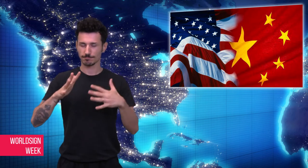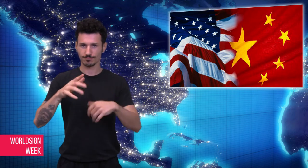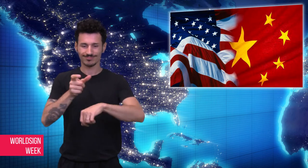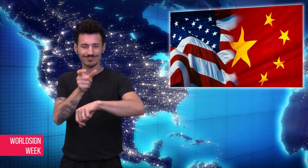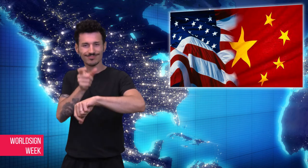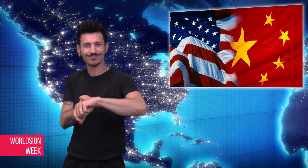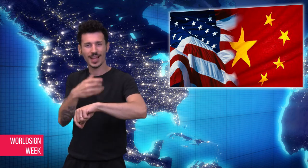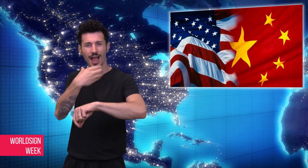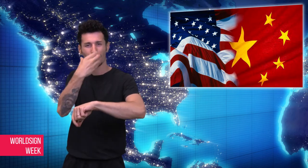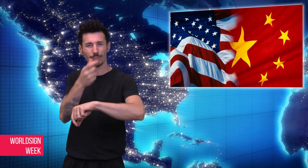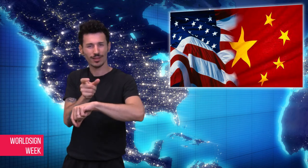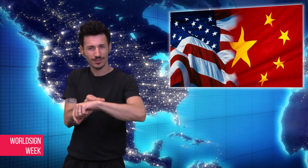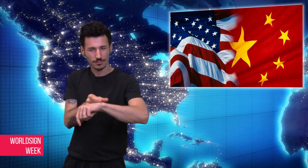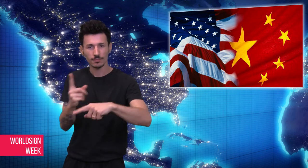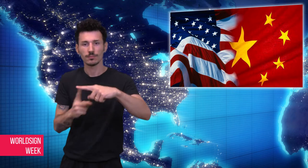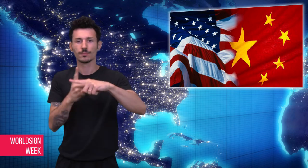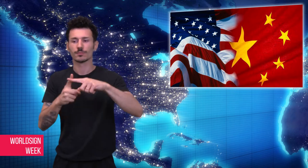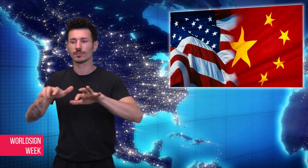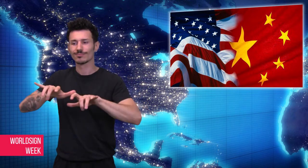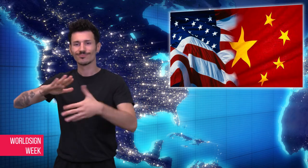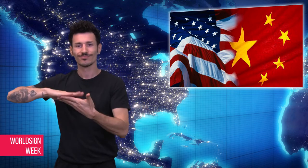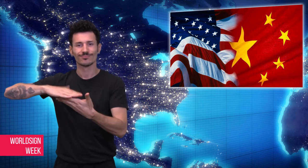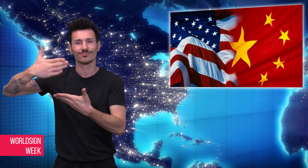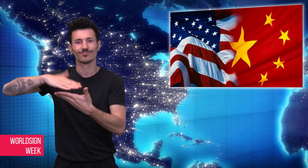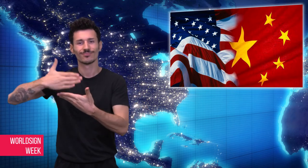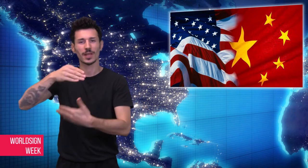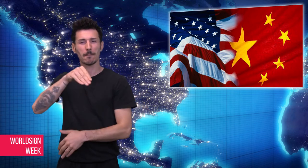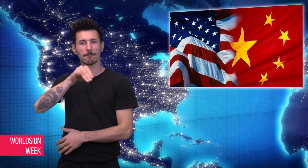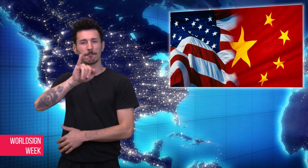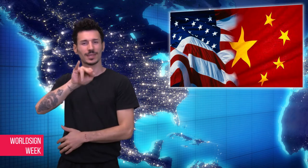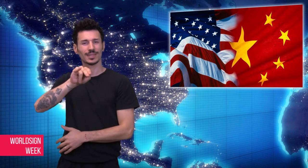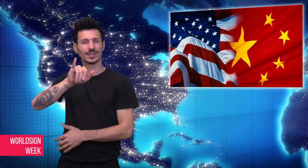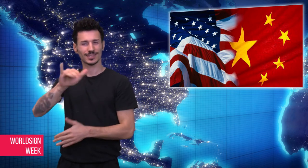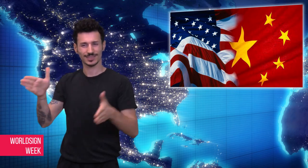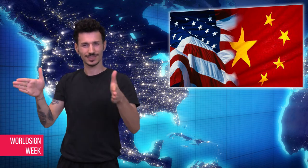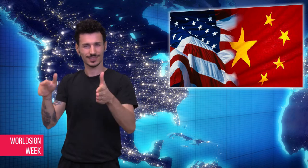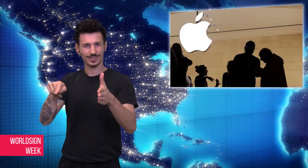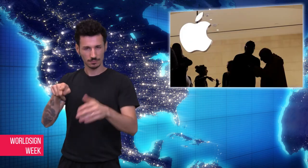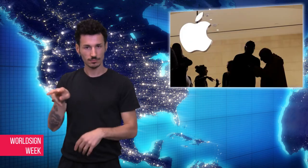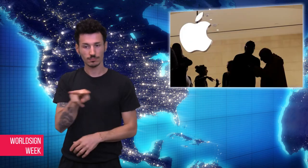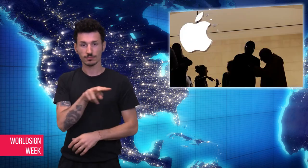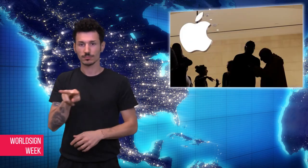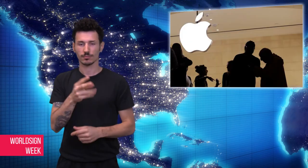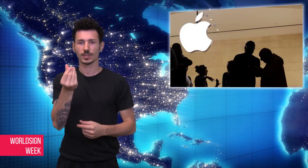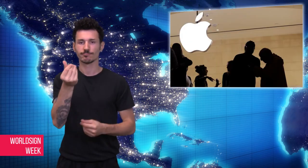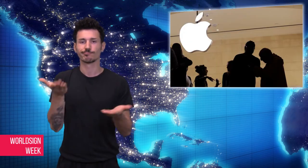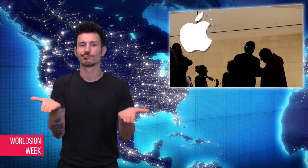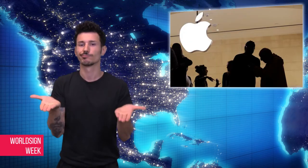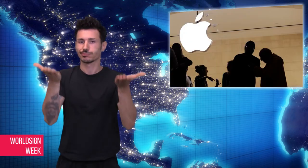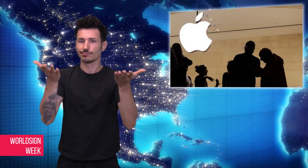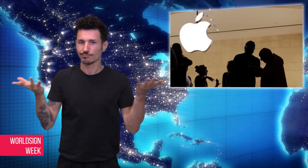are based in China, and for this, they face taxes when selling in the U.S.